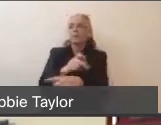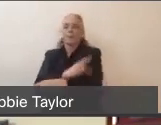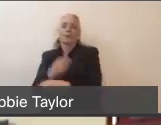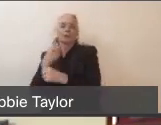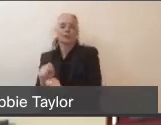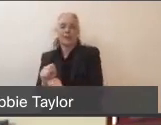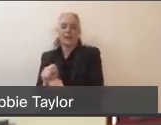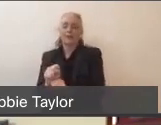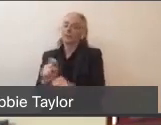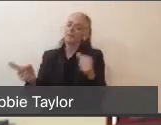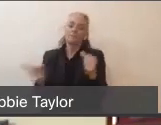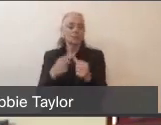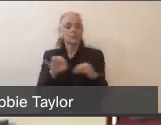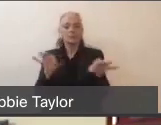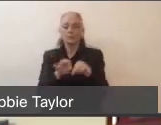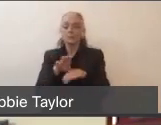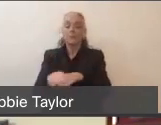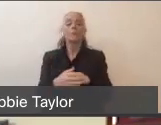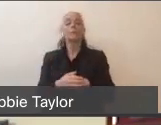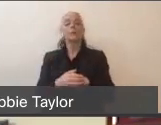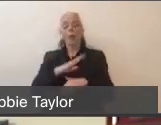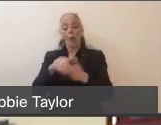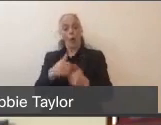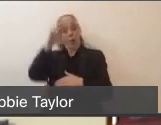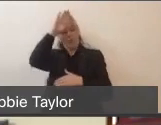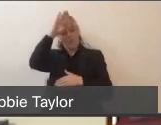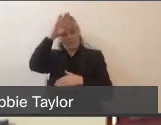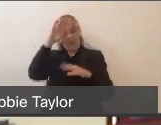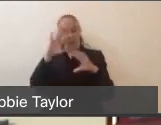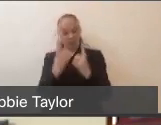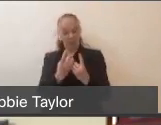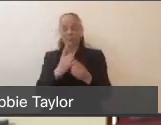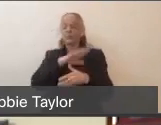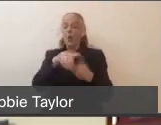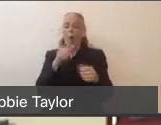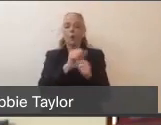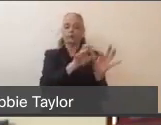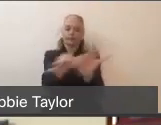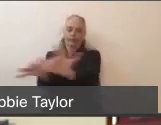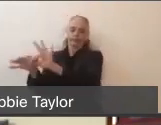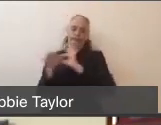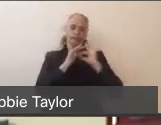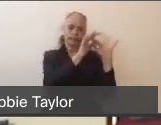All the fire agencies are working on this as one. We have a group that's working together